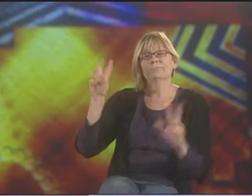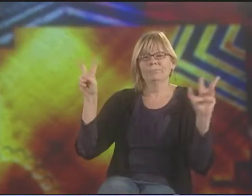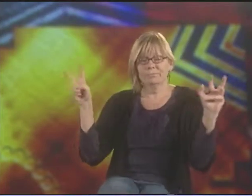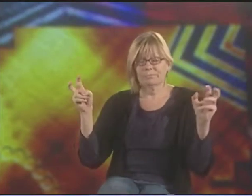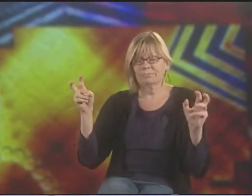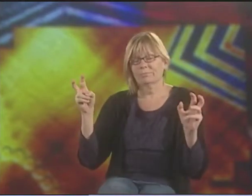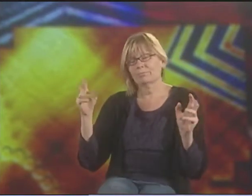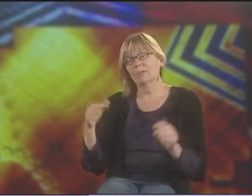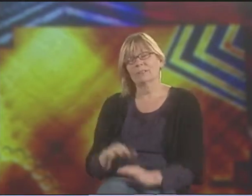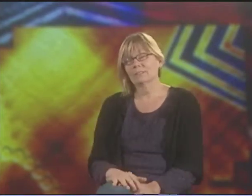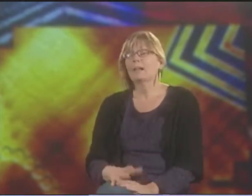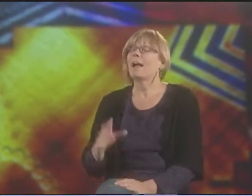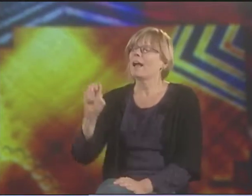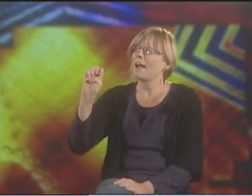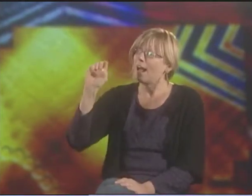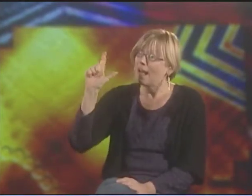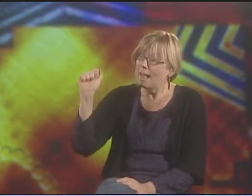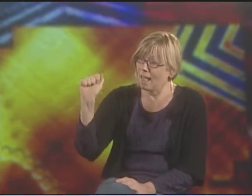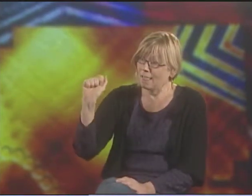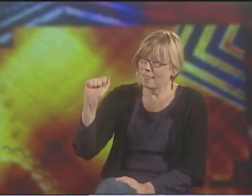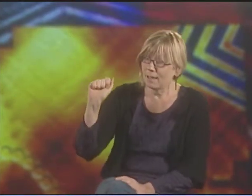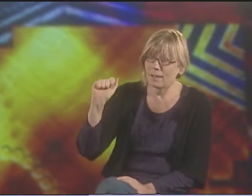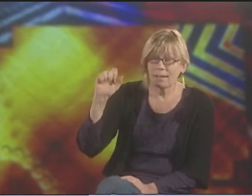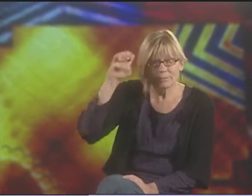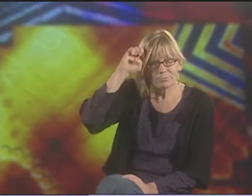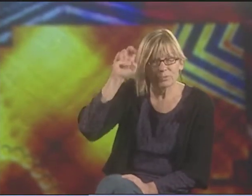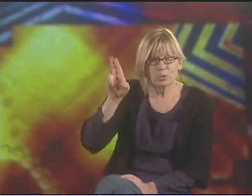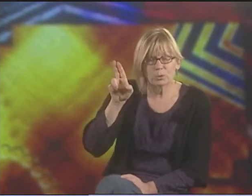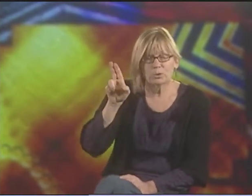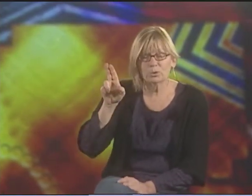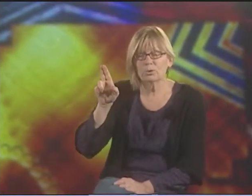THERE'S ONE ABOUT A DEAF BOY. I'LL START IT AGAIN.